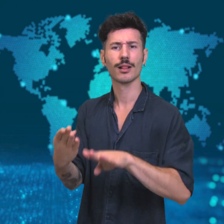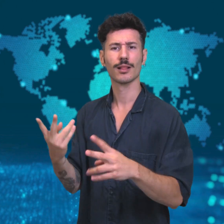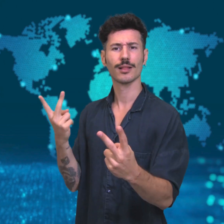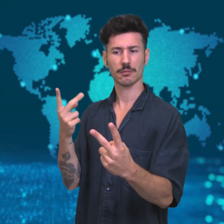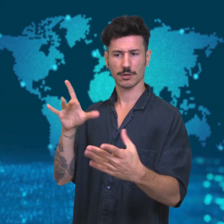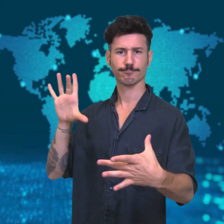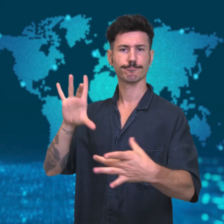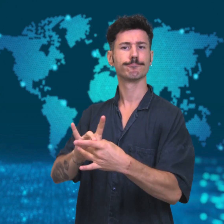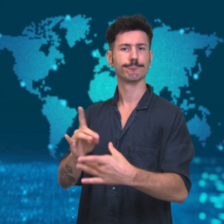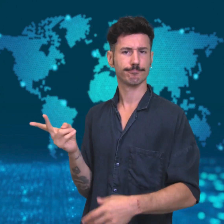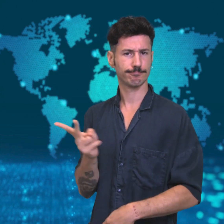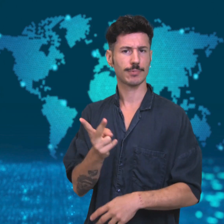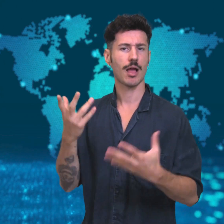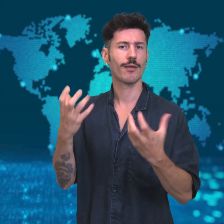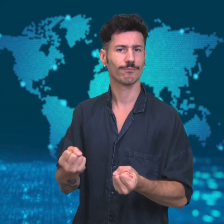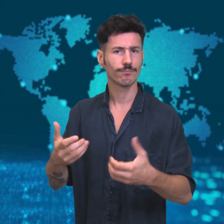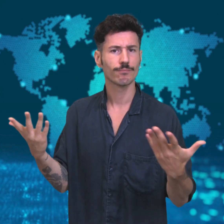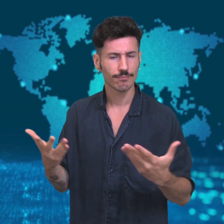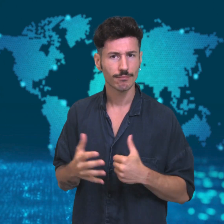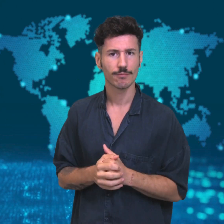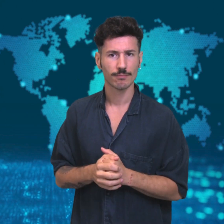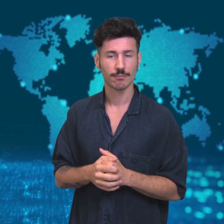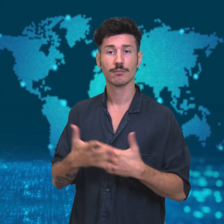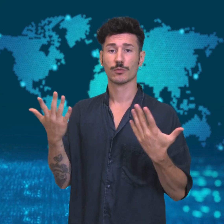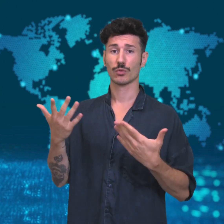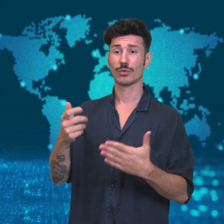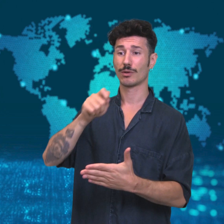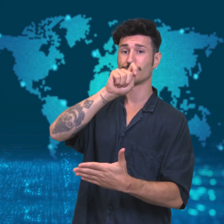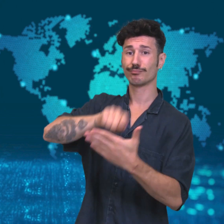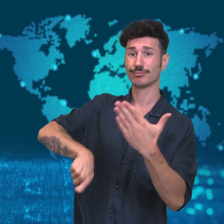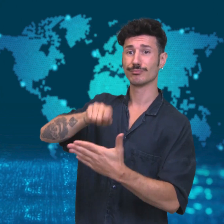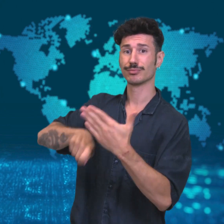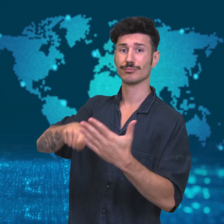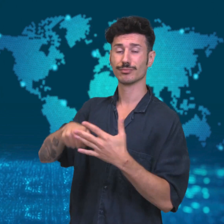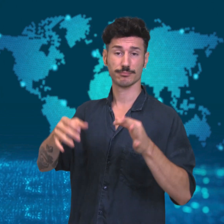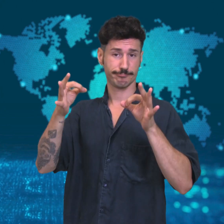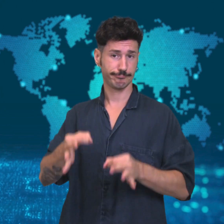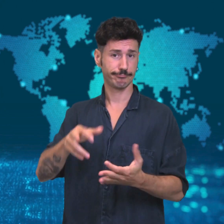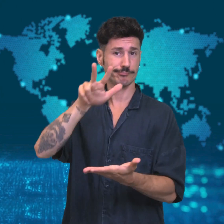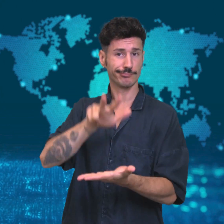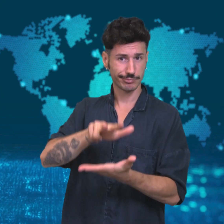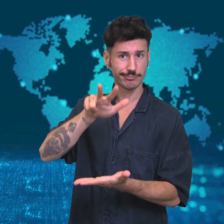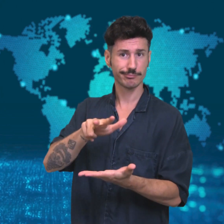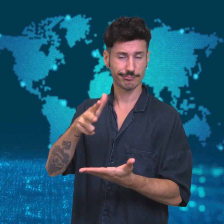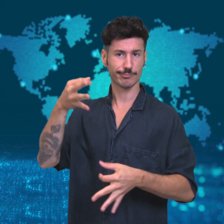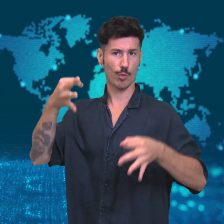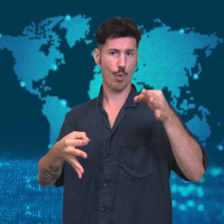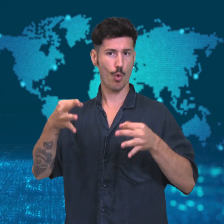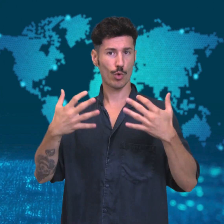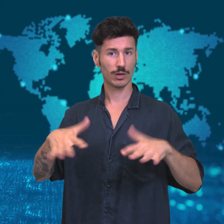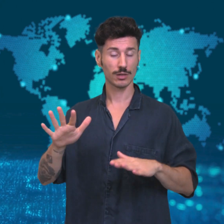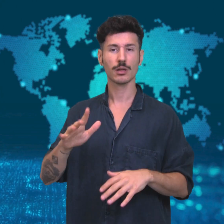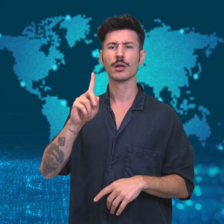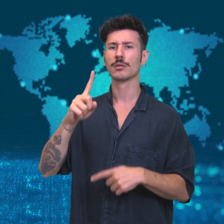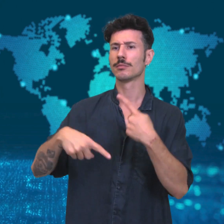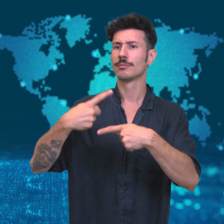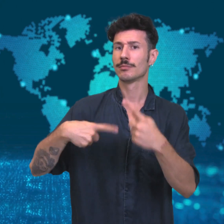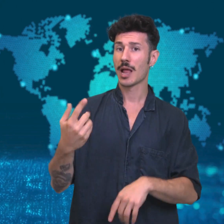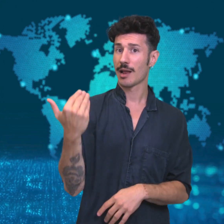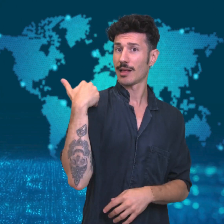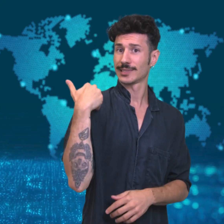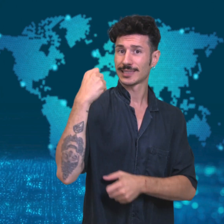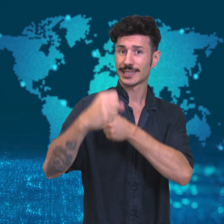The convictions were upheld in an appeals court and last year the men’s